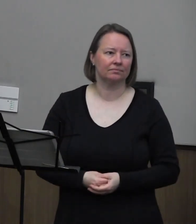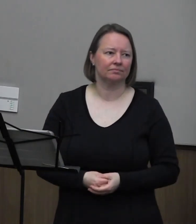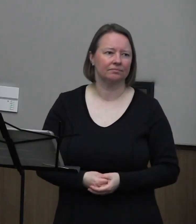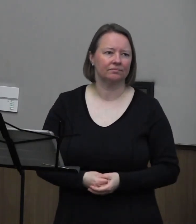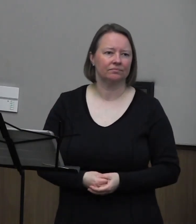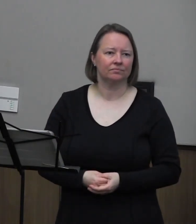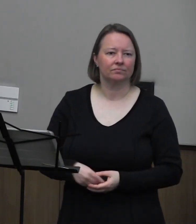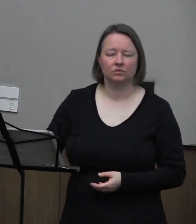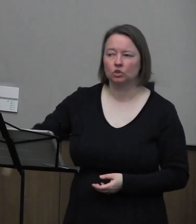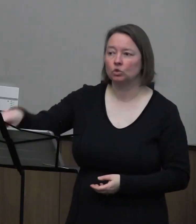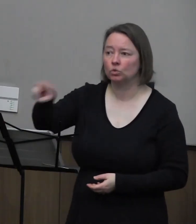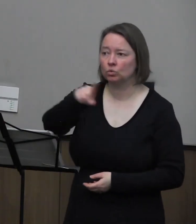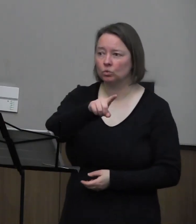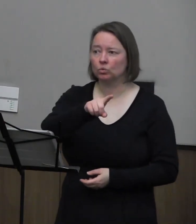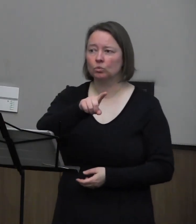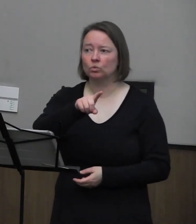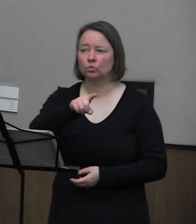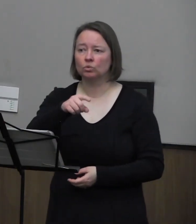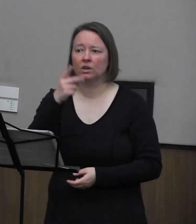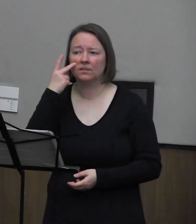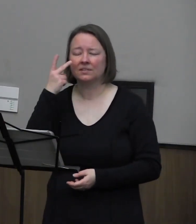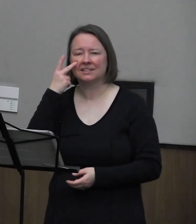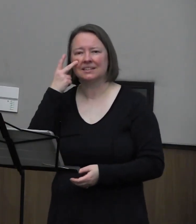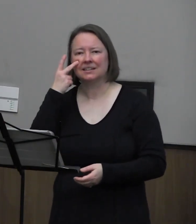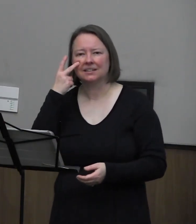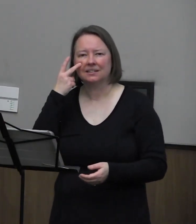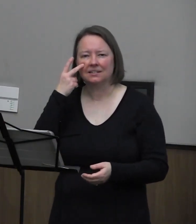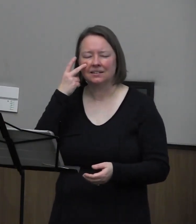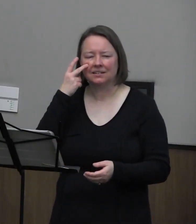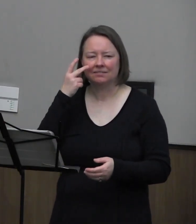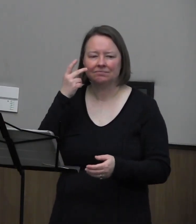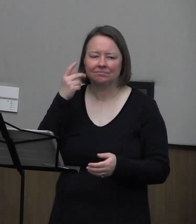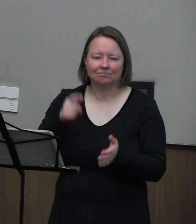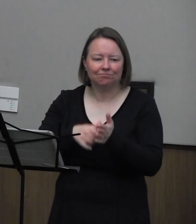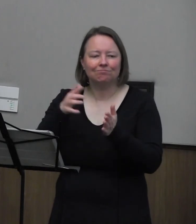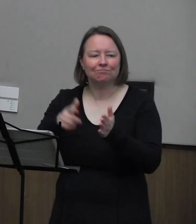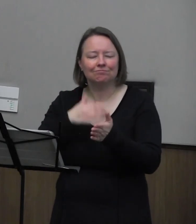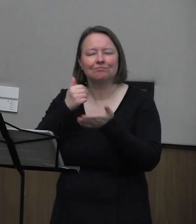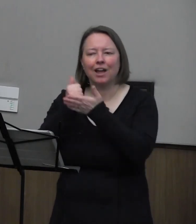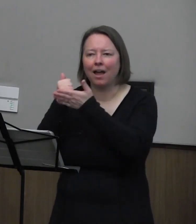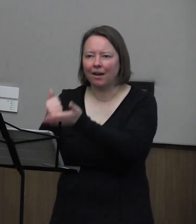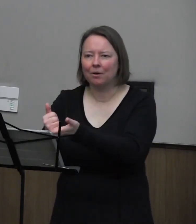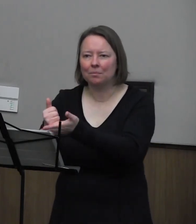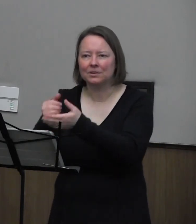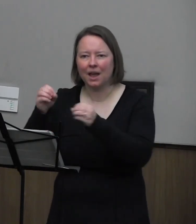to you who have seen occasions to help as opportunities